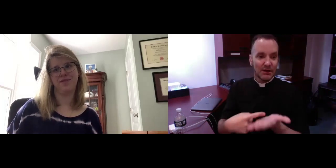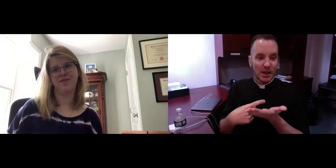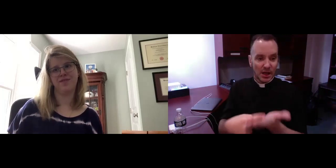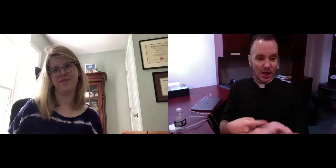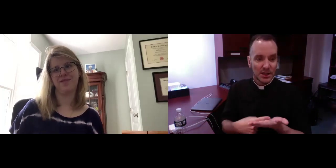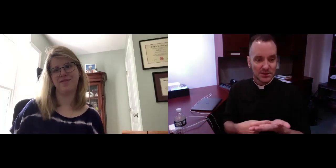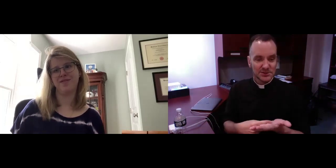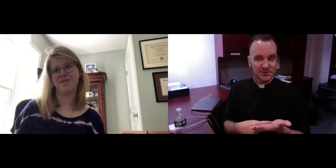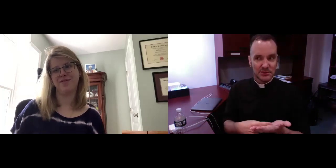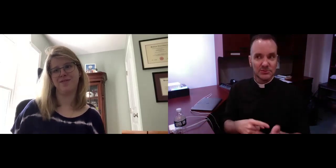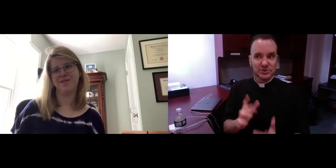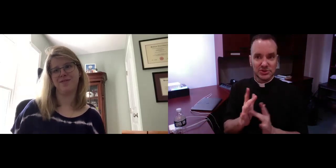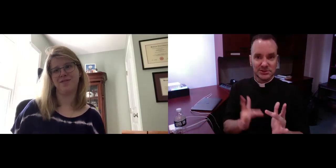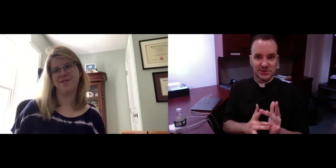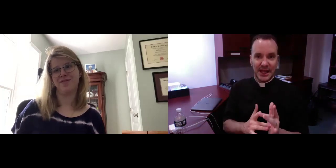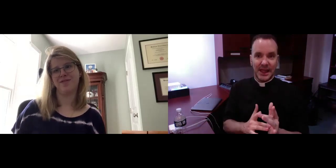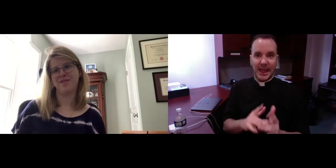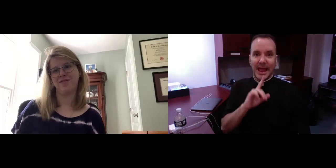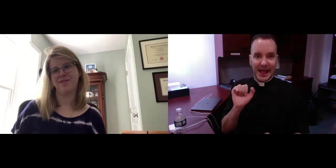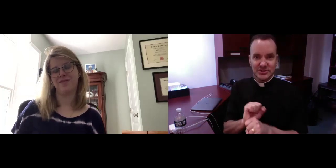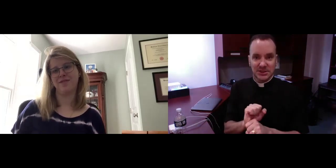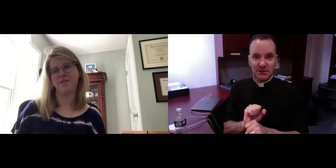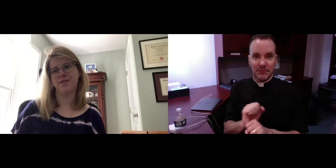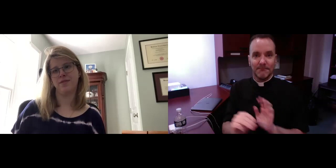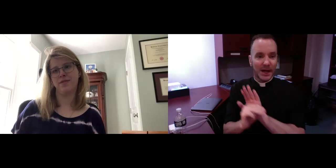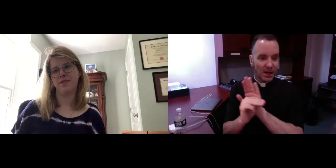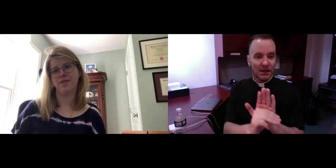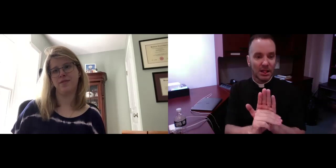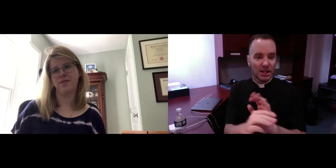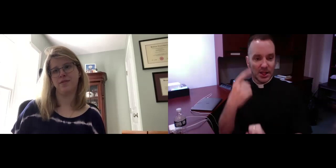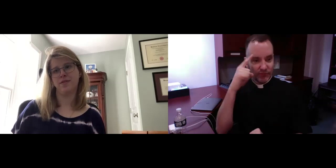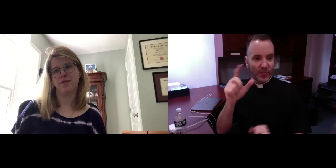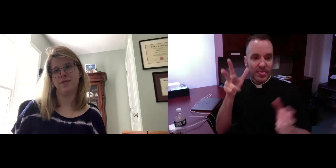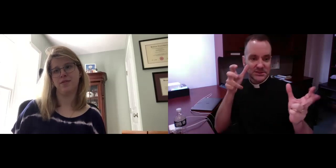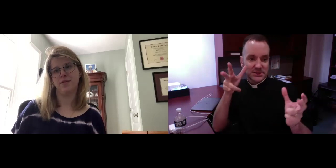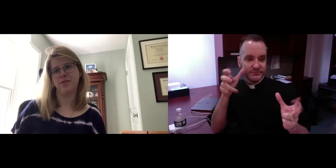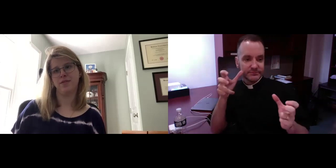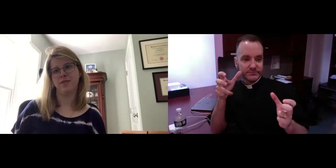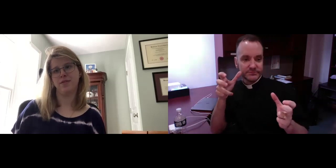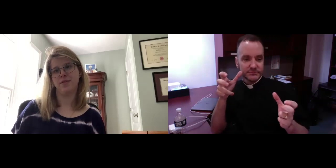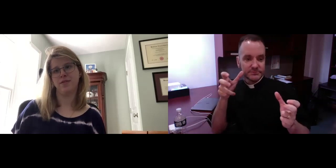stories - that Jesus took the time to dialogue with people. Jesus is actually a